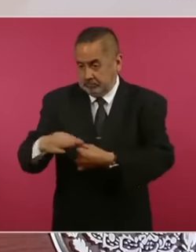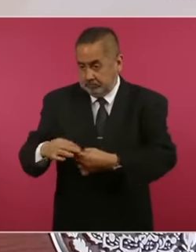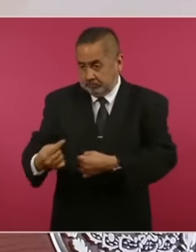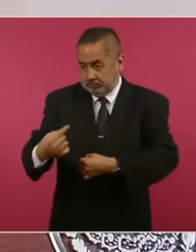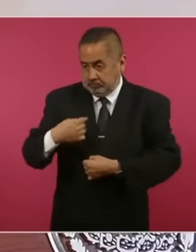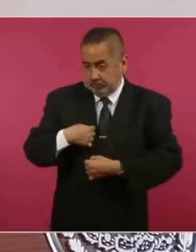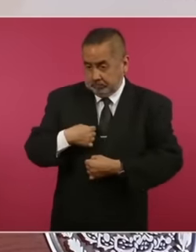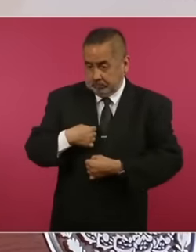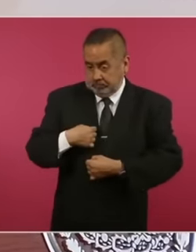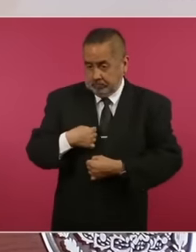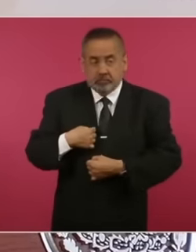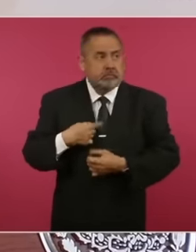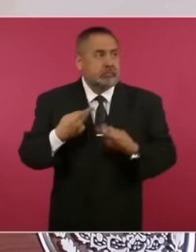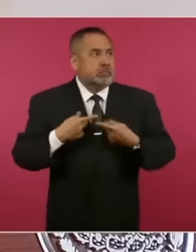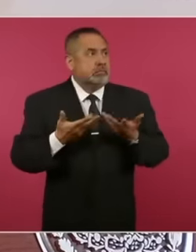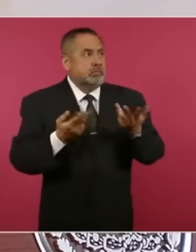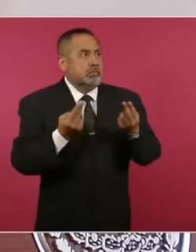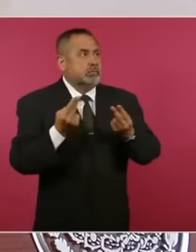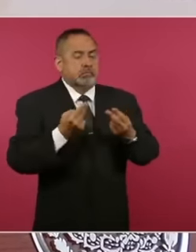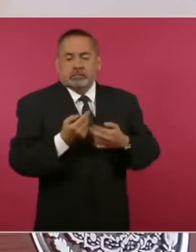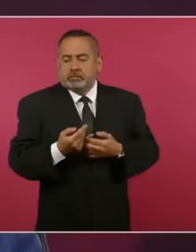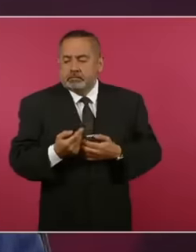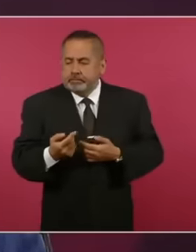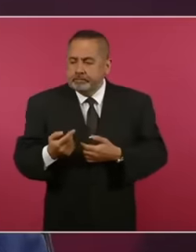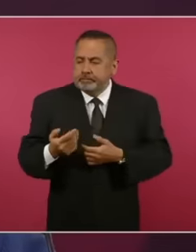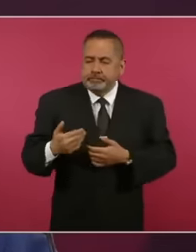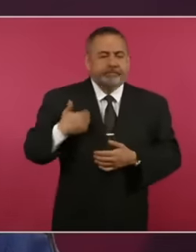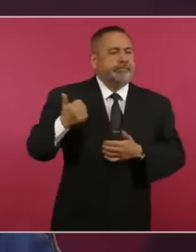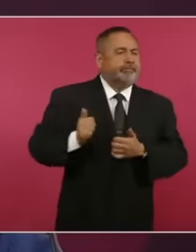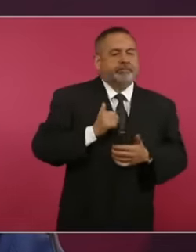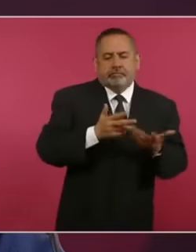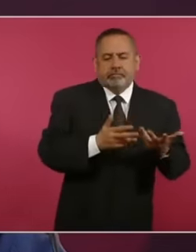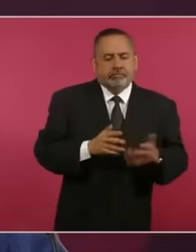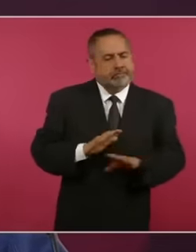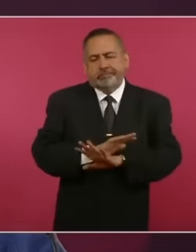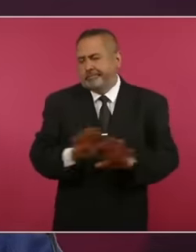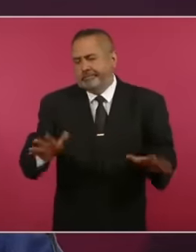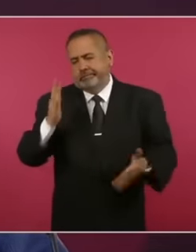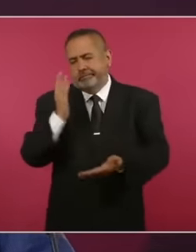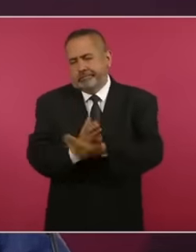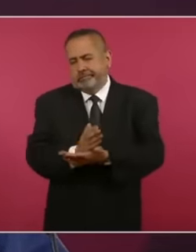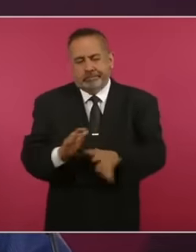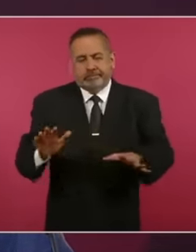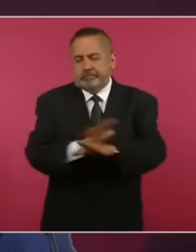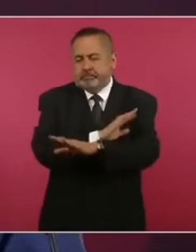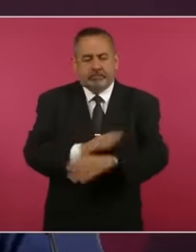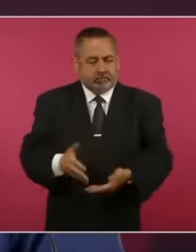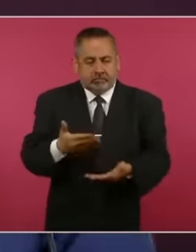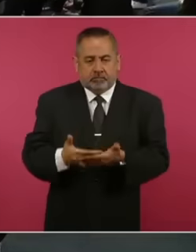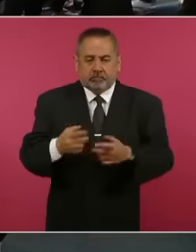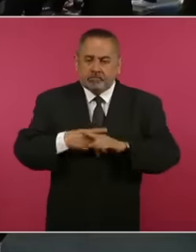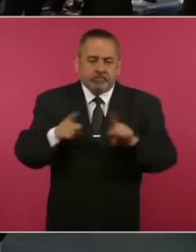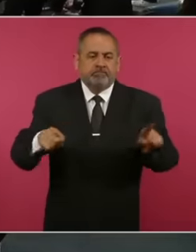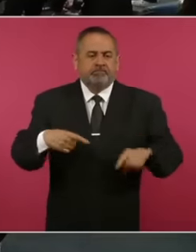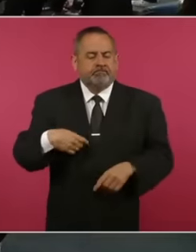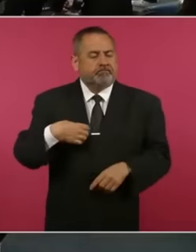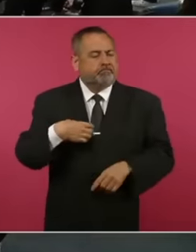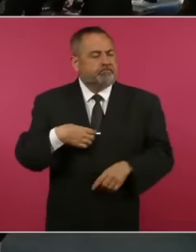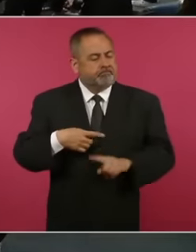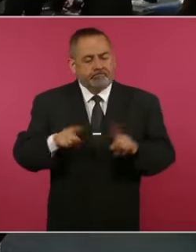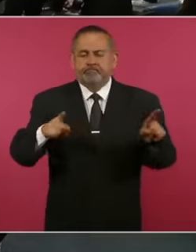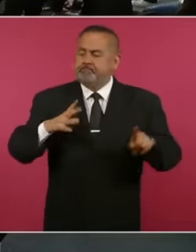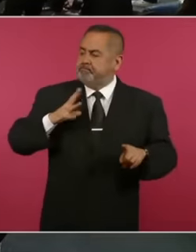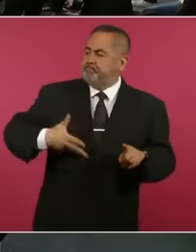people's poverty that has already changed and it gives us great pleasure and fills us with pride So